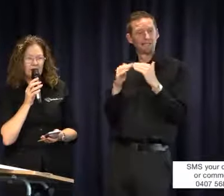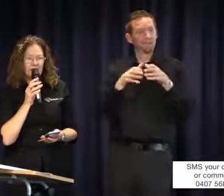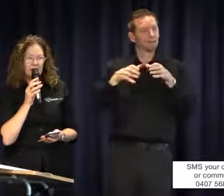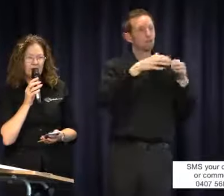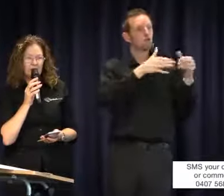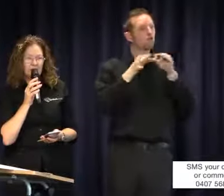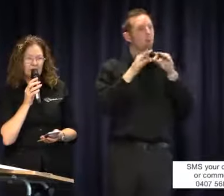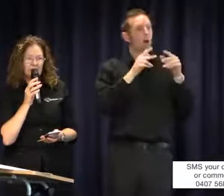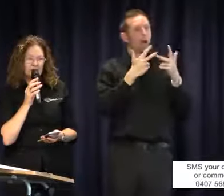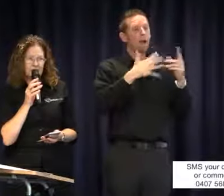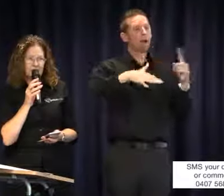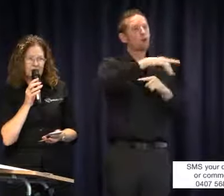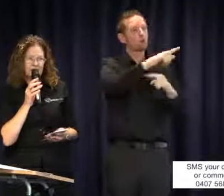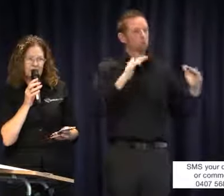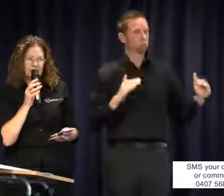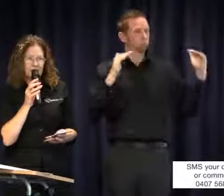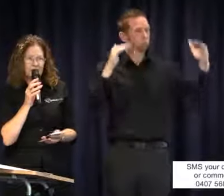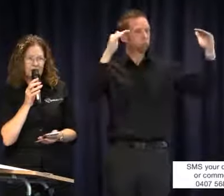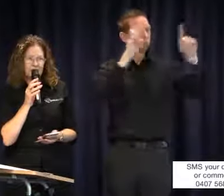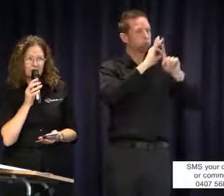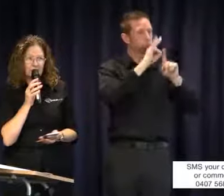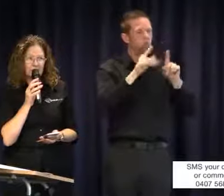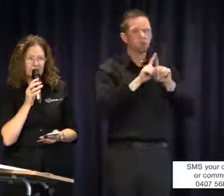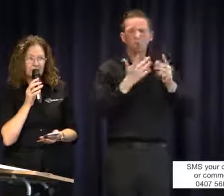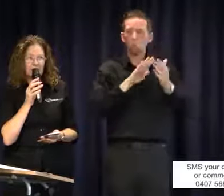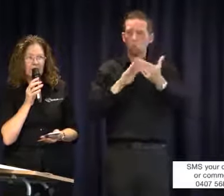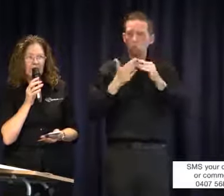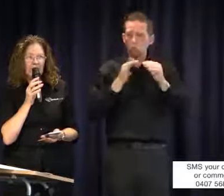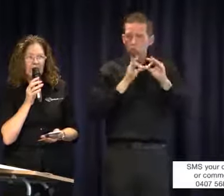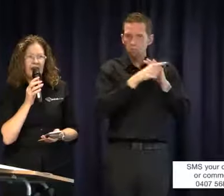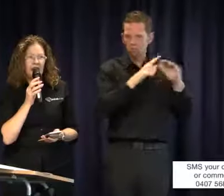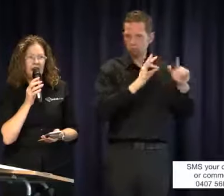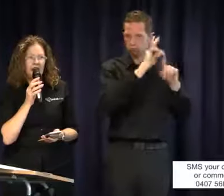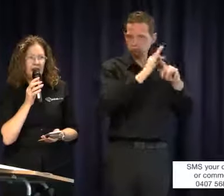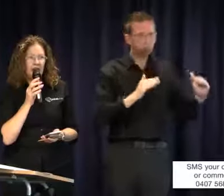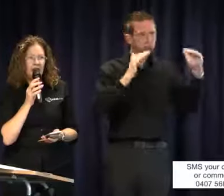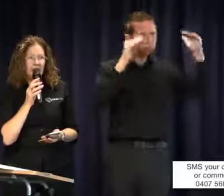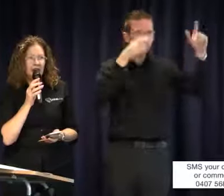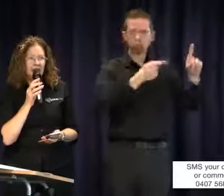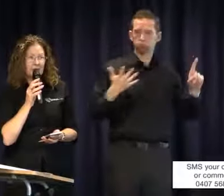in other domains of interpreting such as community interpreting and they could earn a living